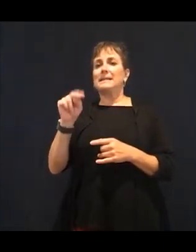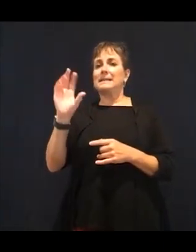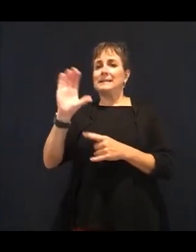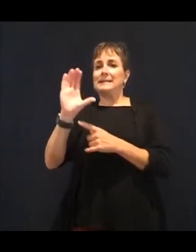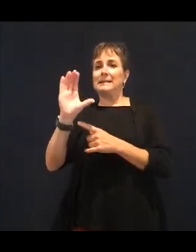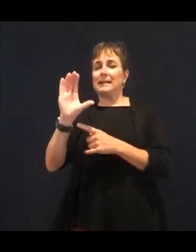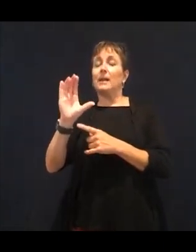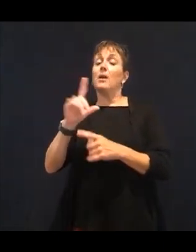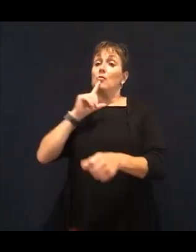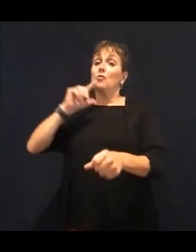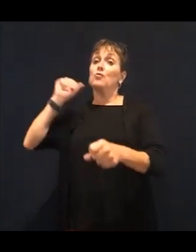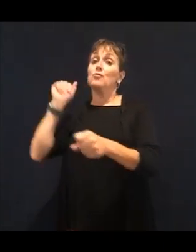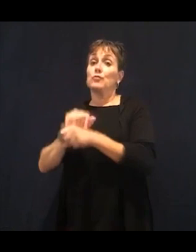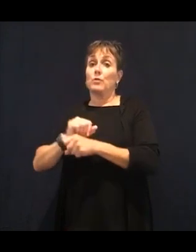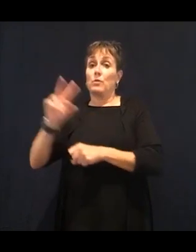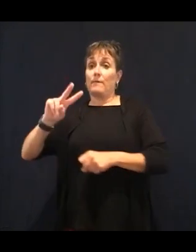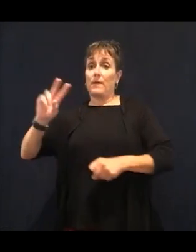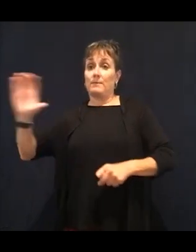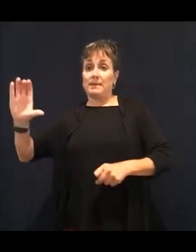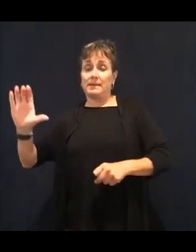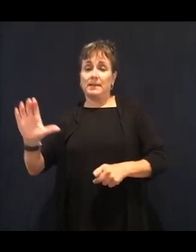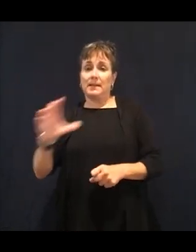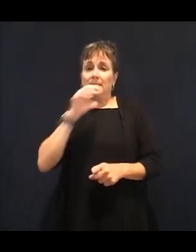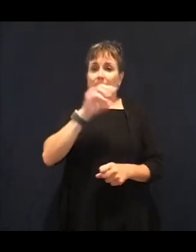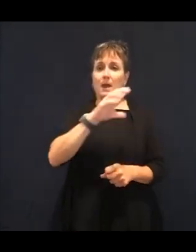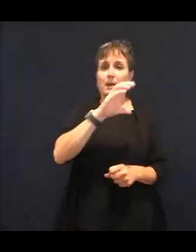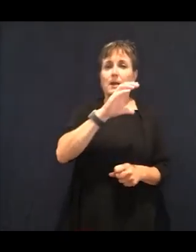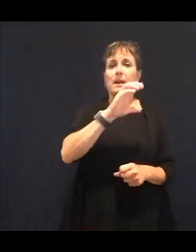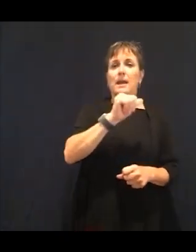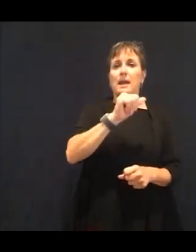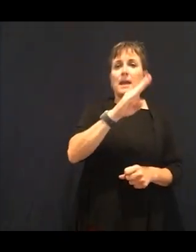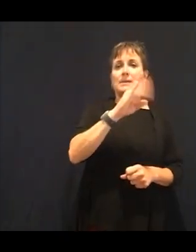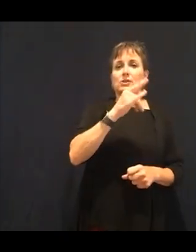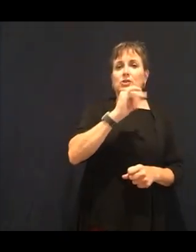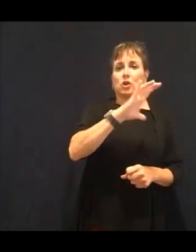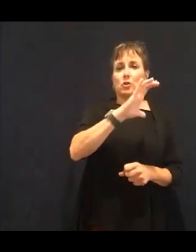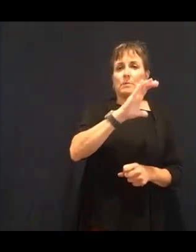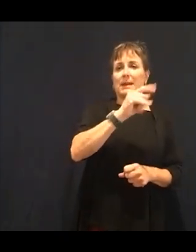to get vitamins that actually give you what